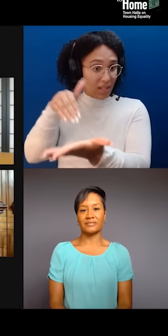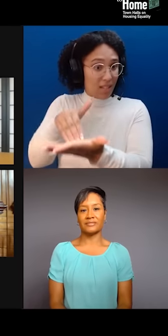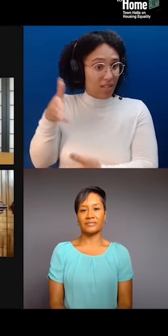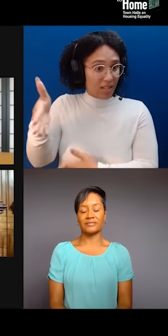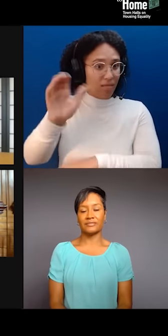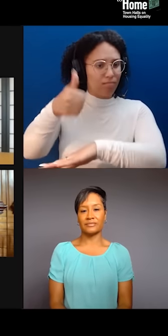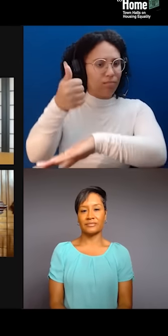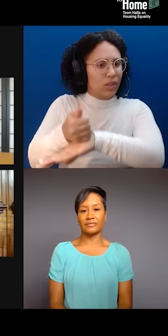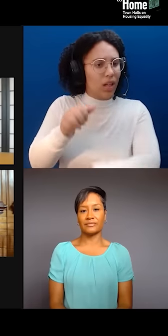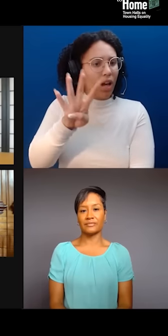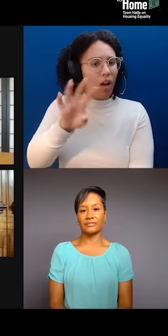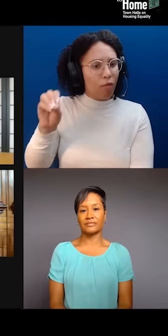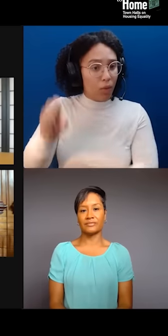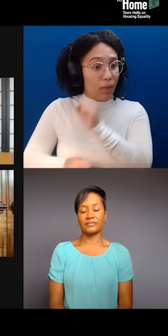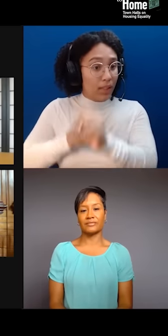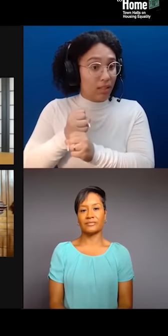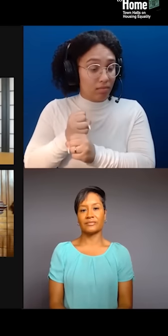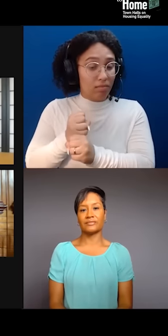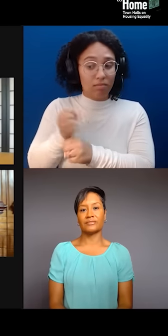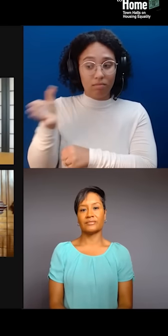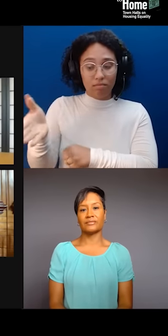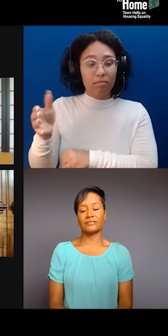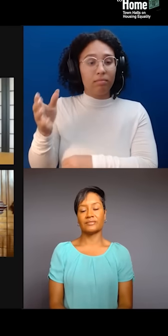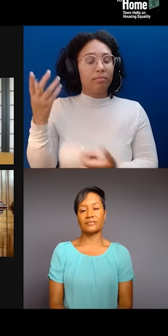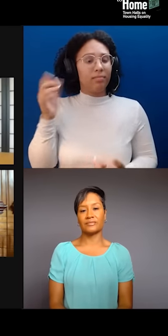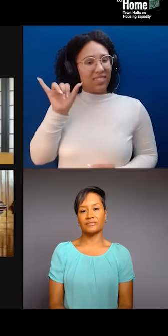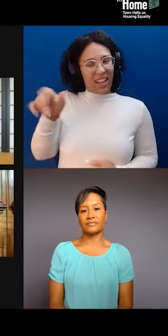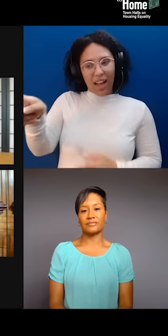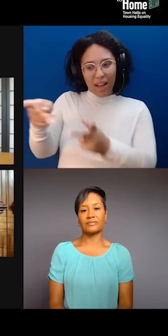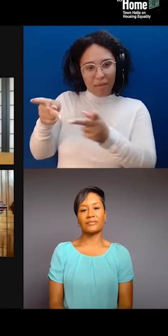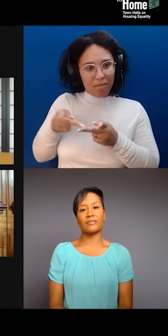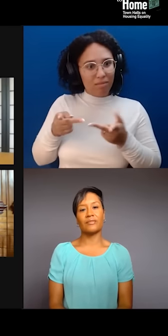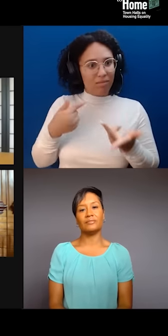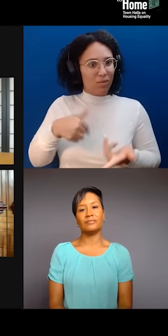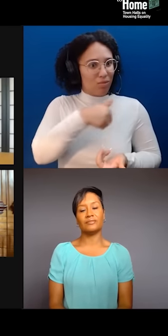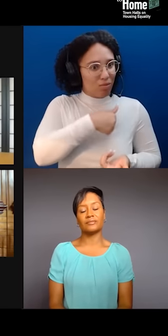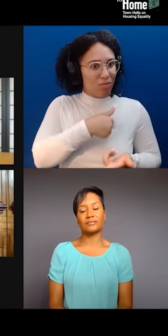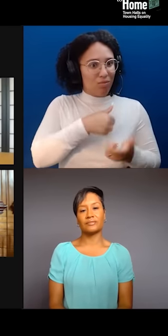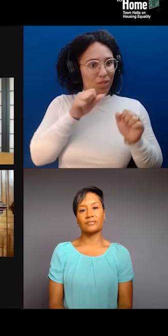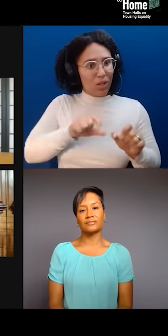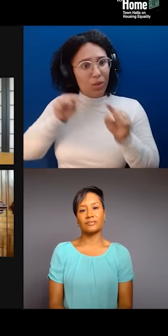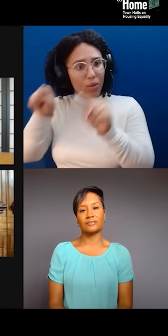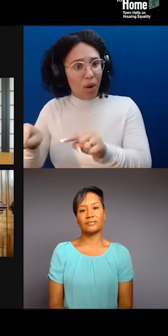and it's a place that we can call upon and she can call upon to go there and do a performance, and there's a sense of community